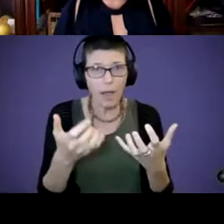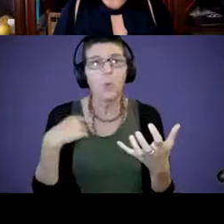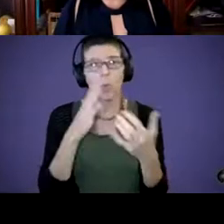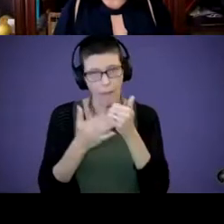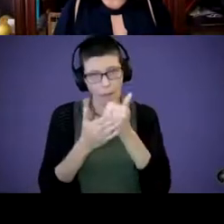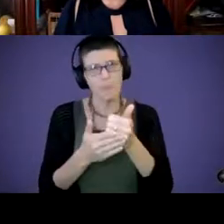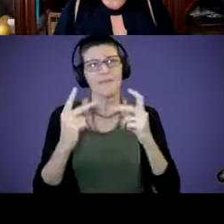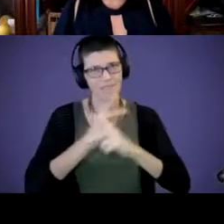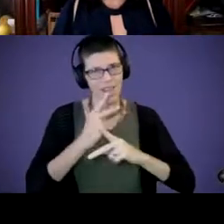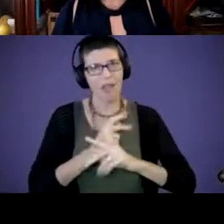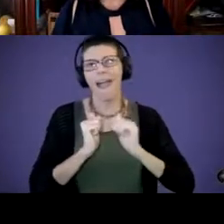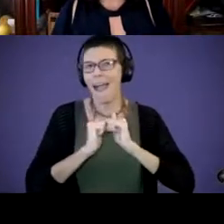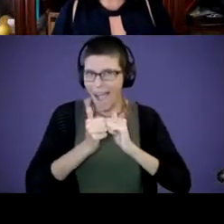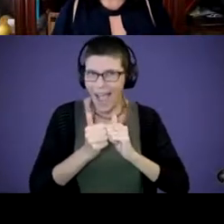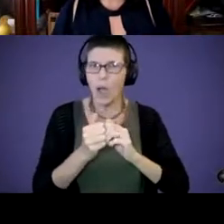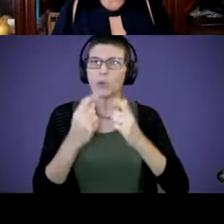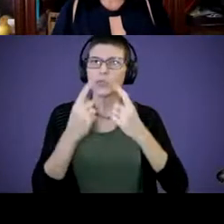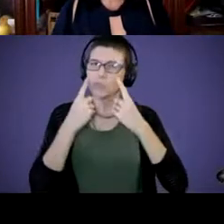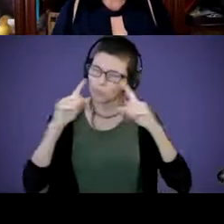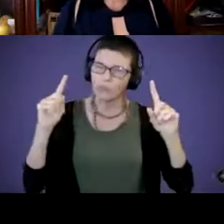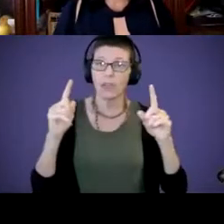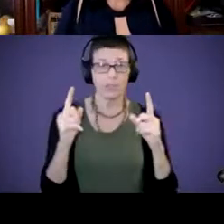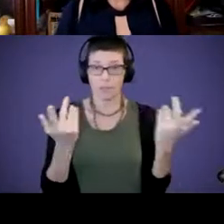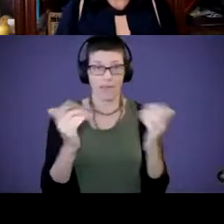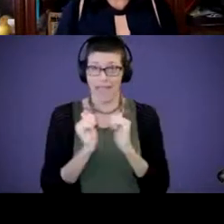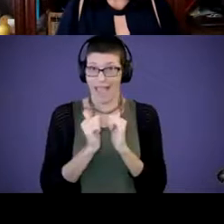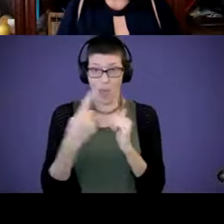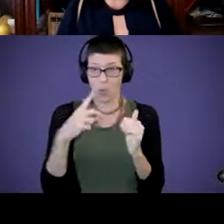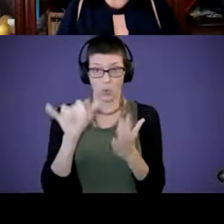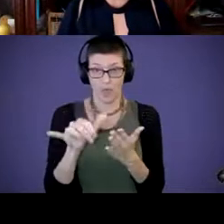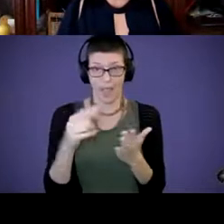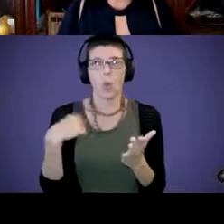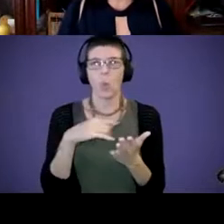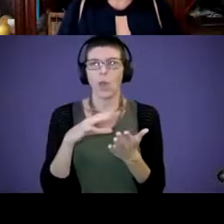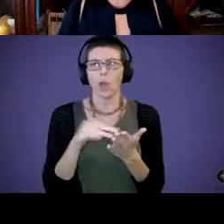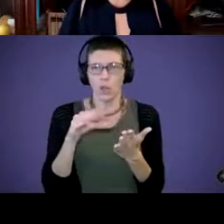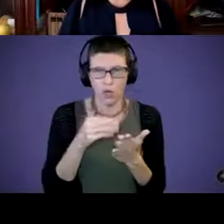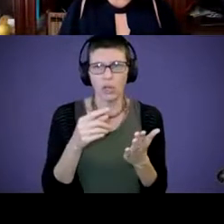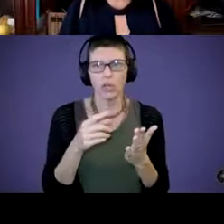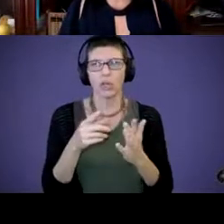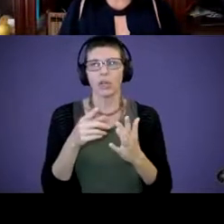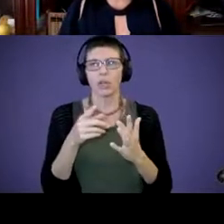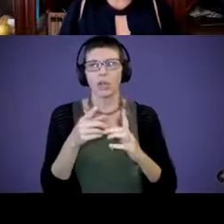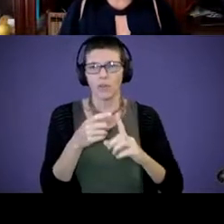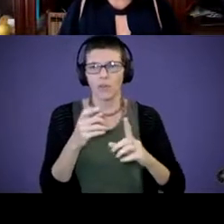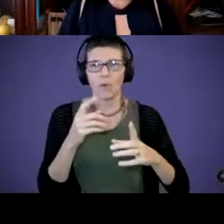they're going to get there. So how do we do that? We learn from, listen to, engage with,